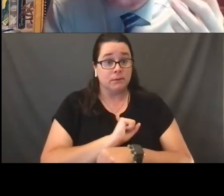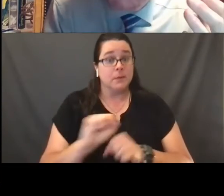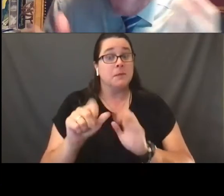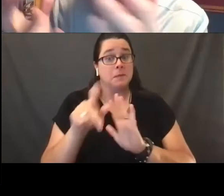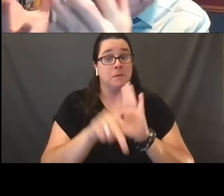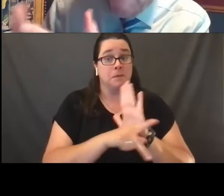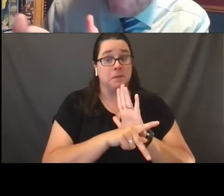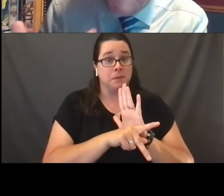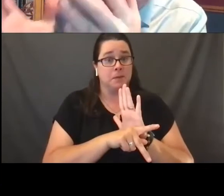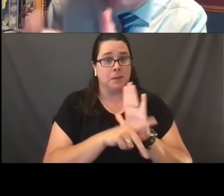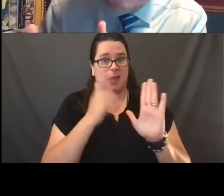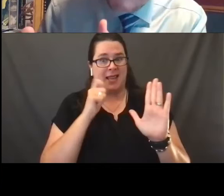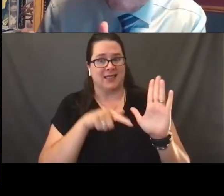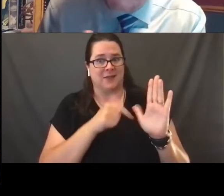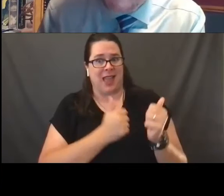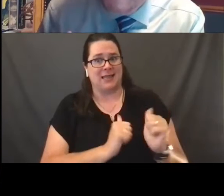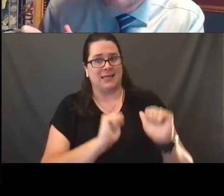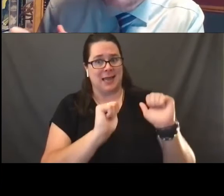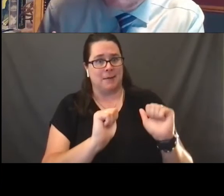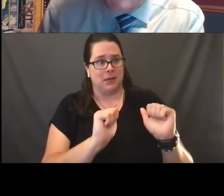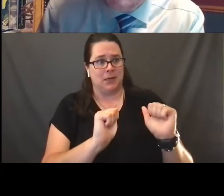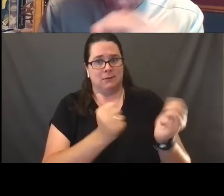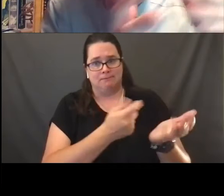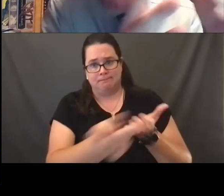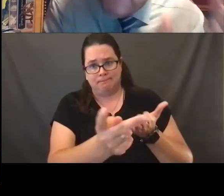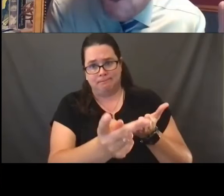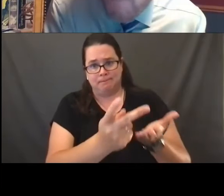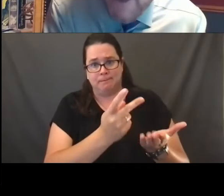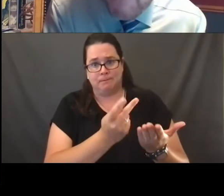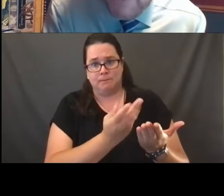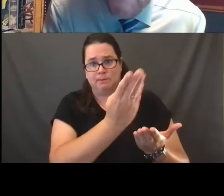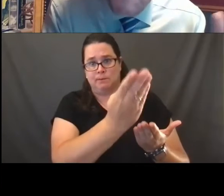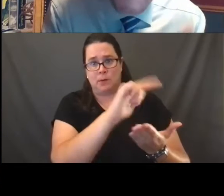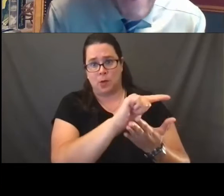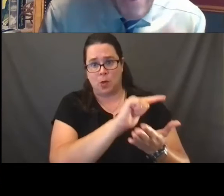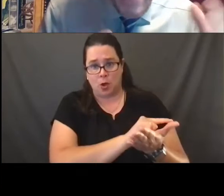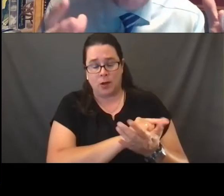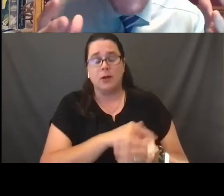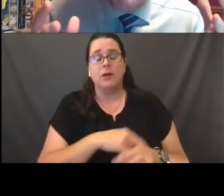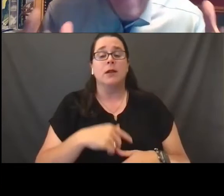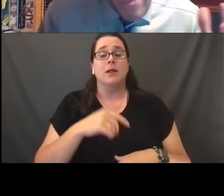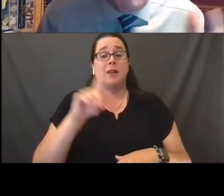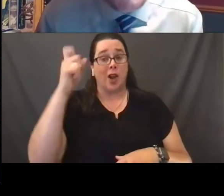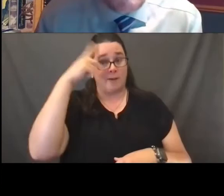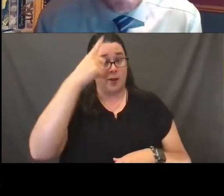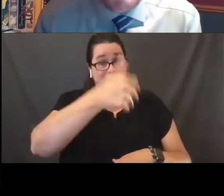by virtue of that attempted unsuccessful legislation, the veto by the governor and by the actions